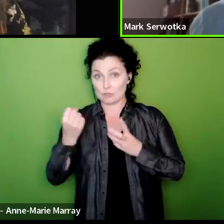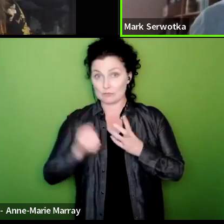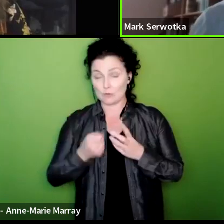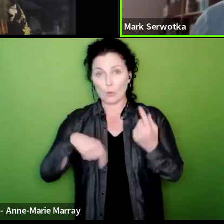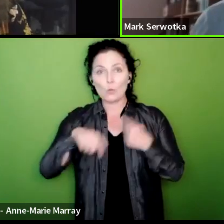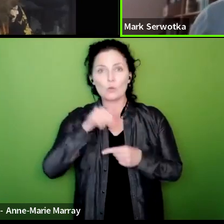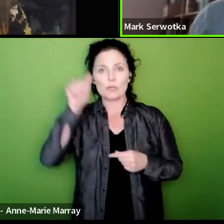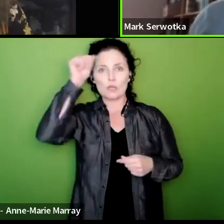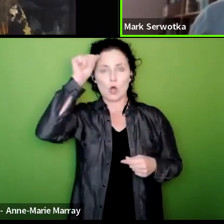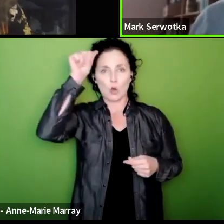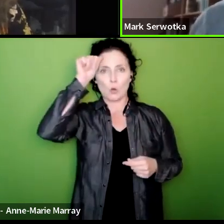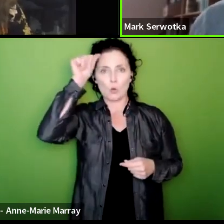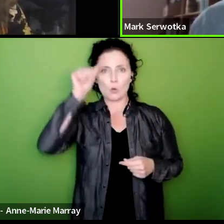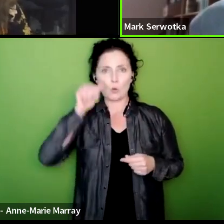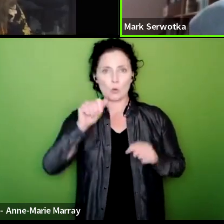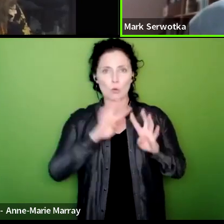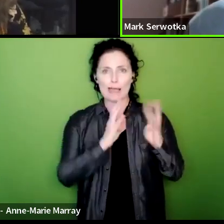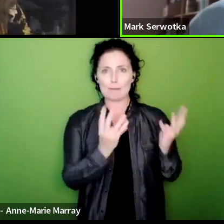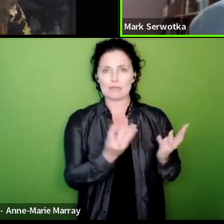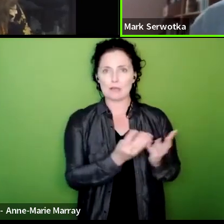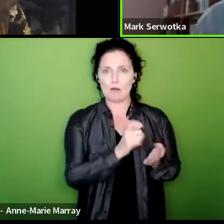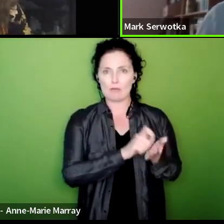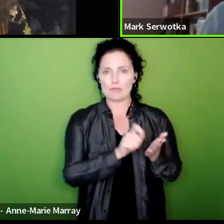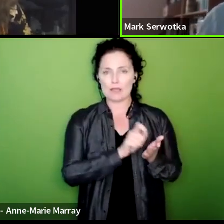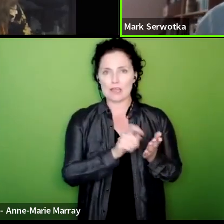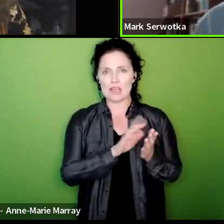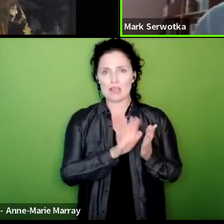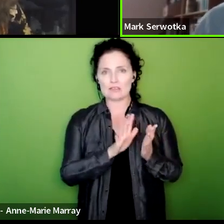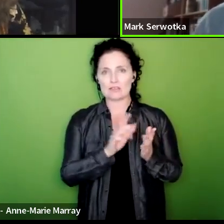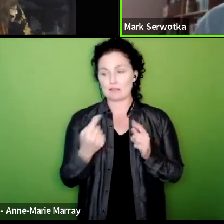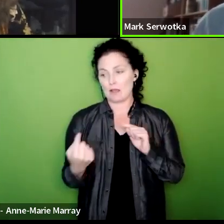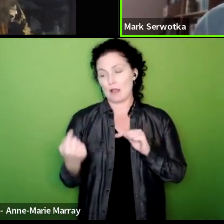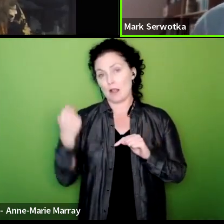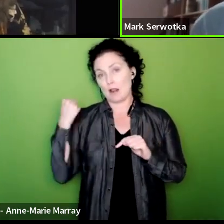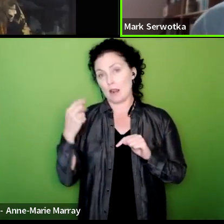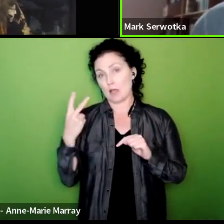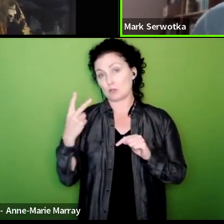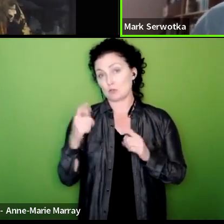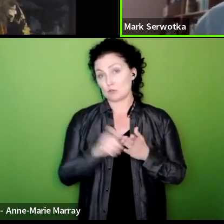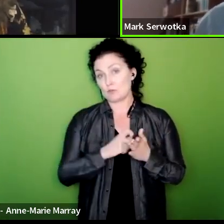Office in the last two ballots sat back because they didn't think we get over the threshold and